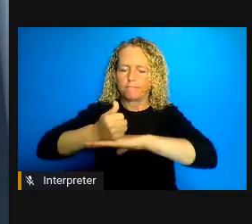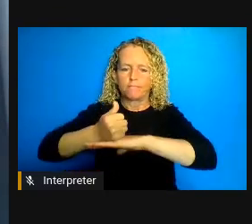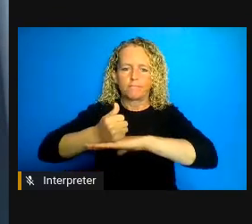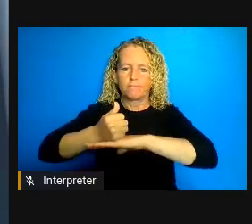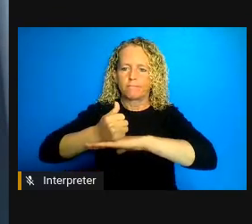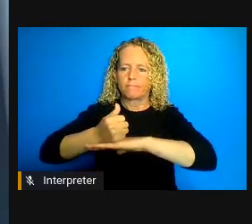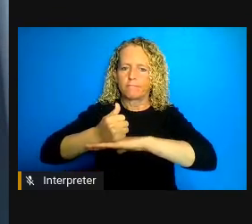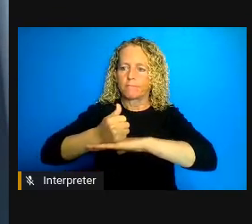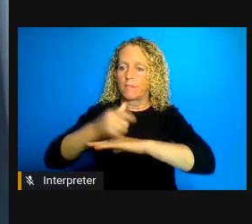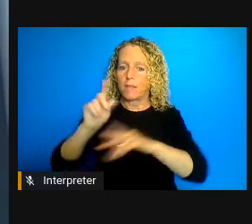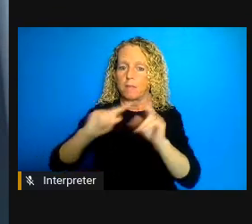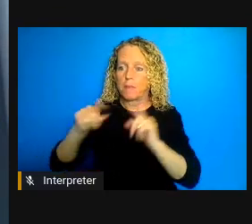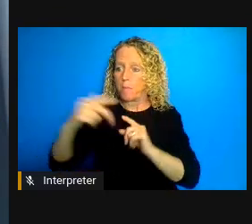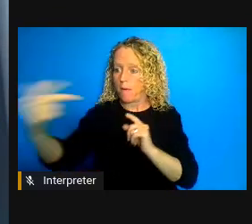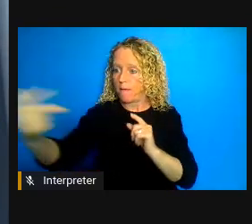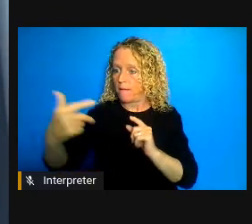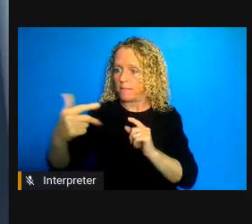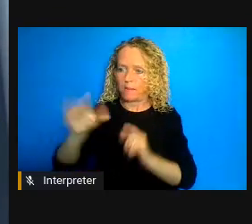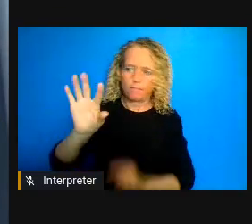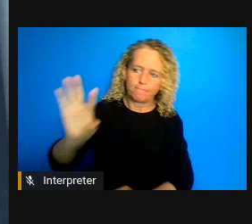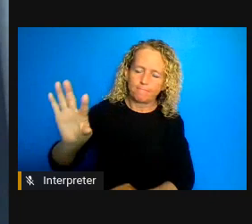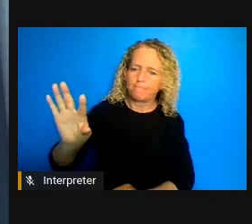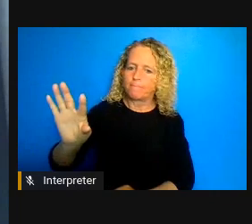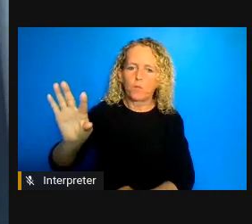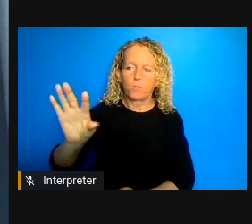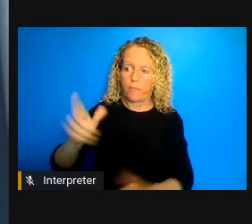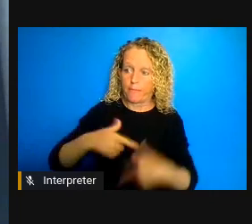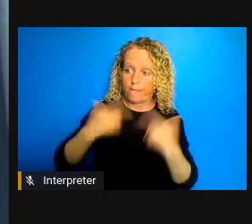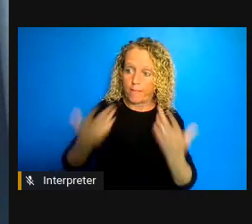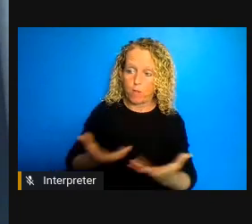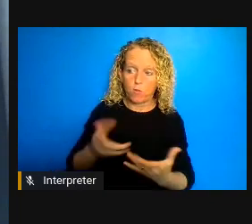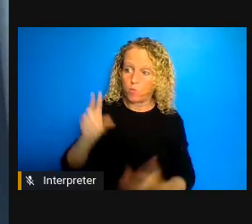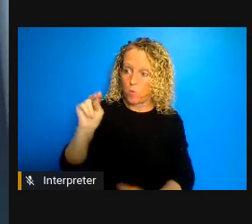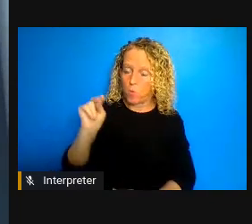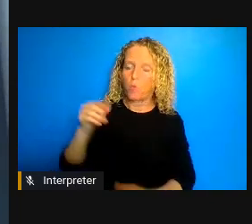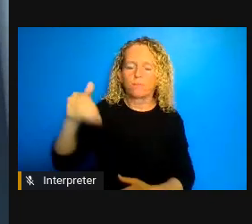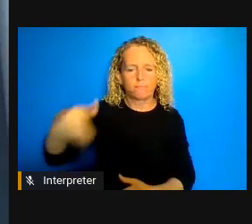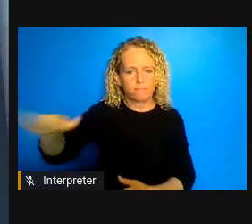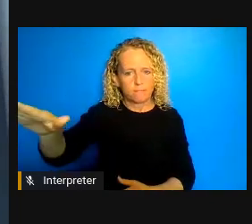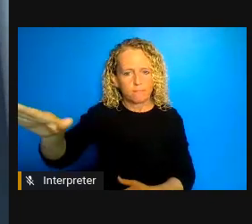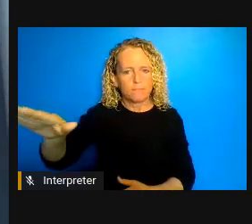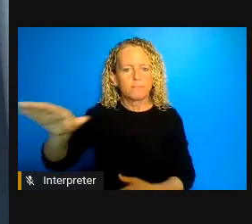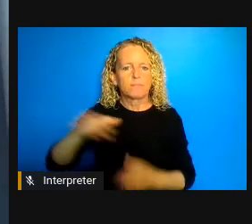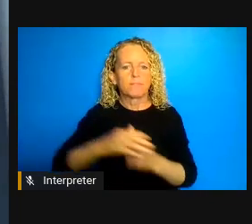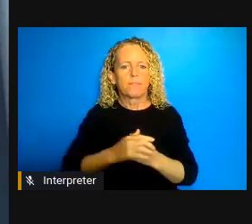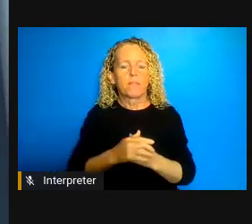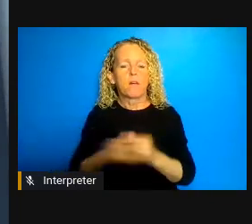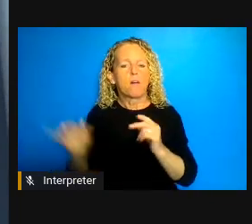actually leave unless they are seeking essential services and then being